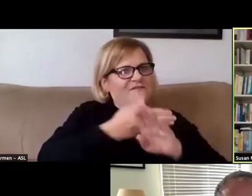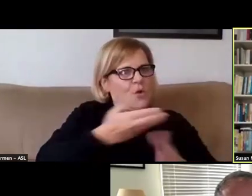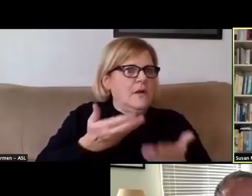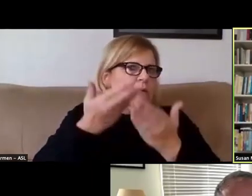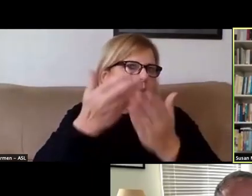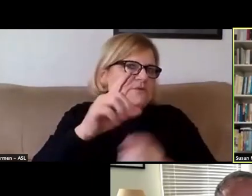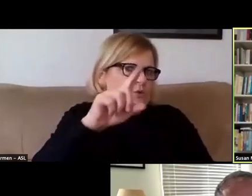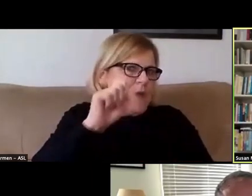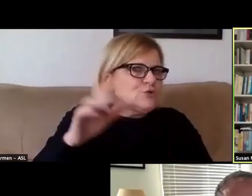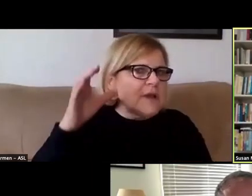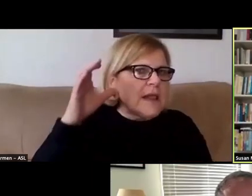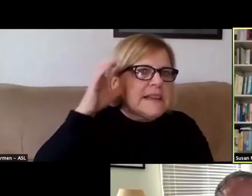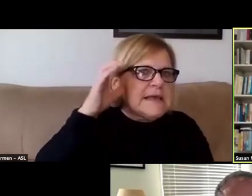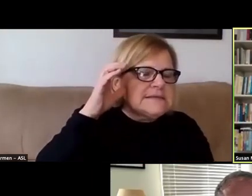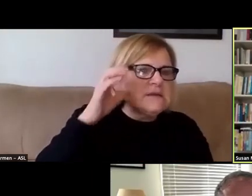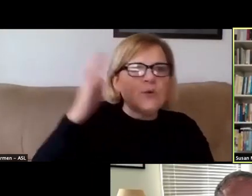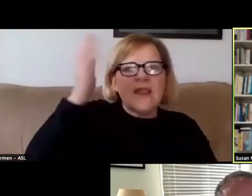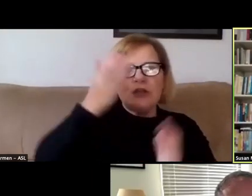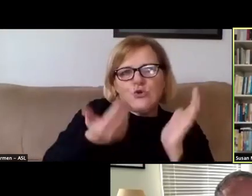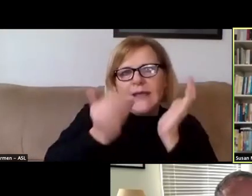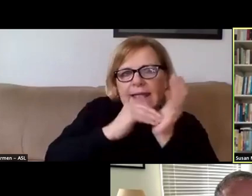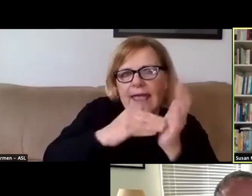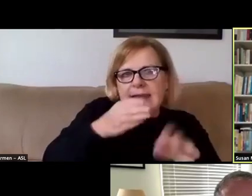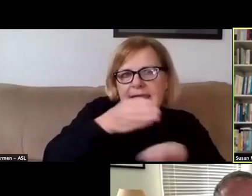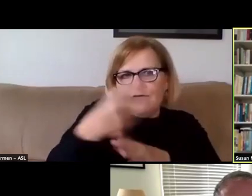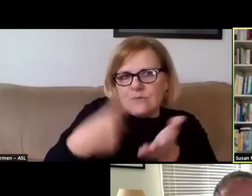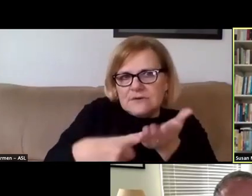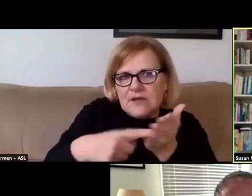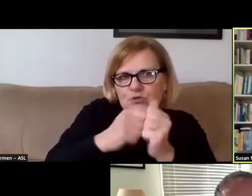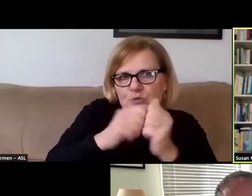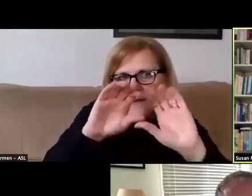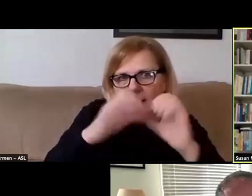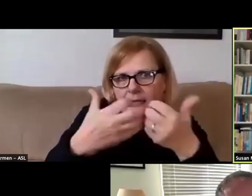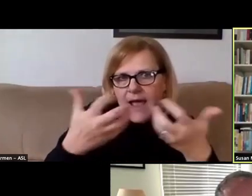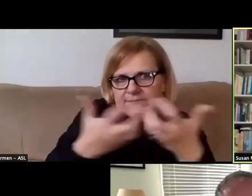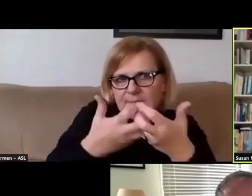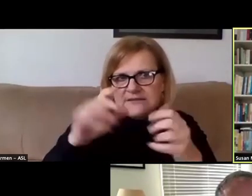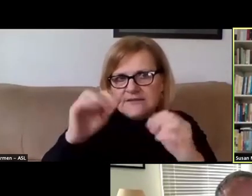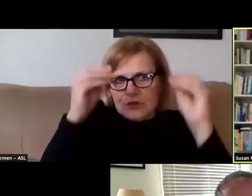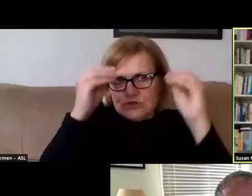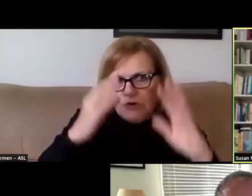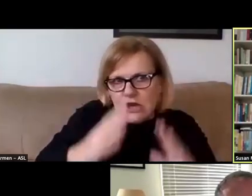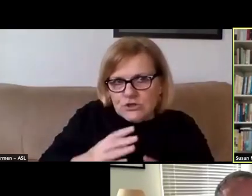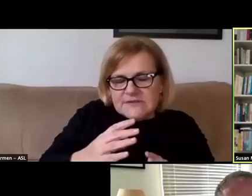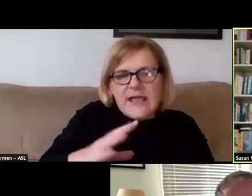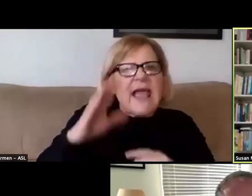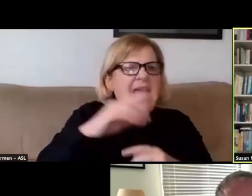to listen to lectures again after discussing them with their classmates and with their instructors. And there are a number of those features